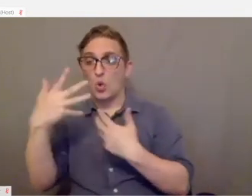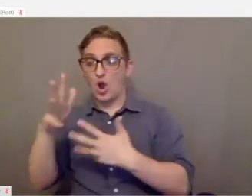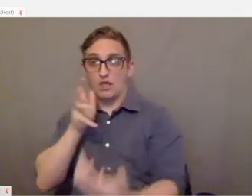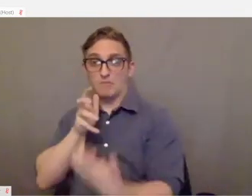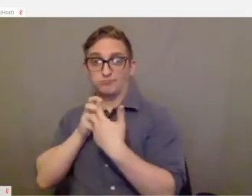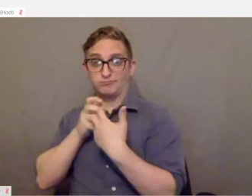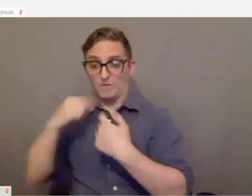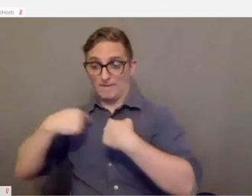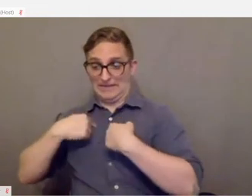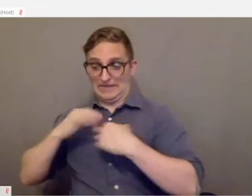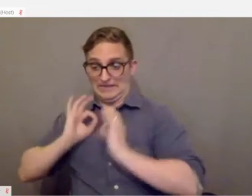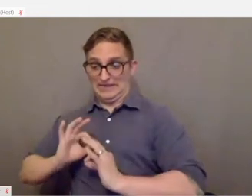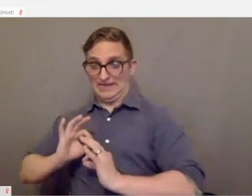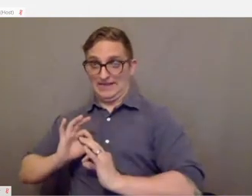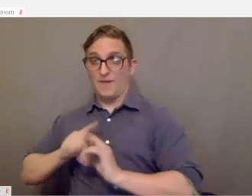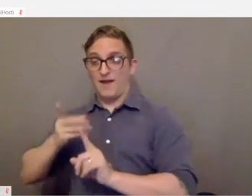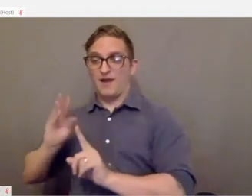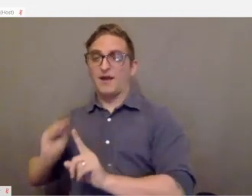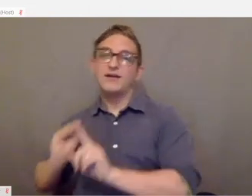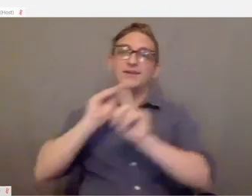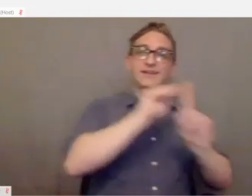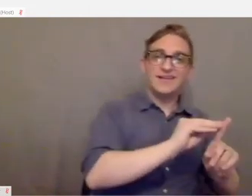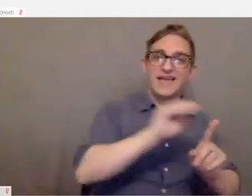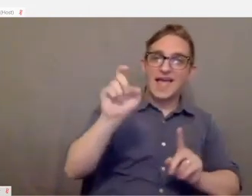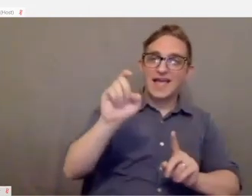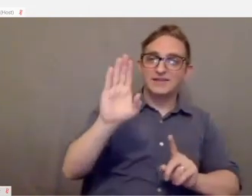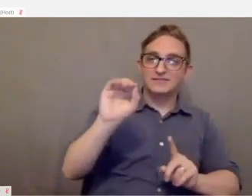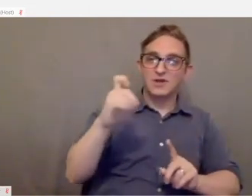for you but now you want to play on an Xbox one, rather than having to get an Xbox one